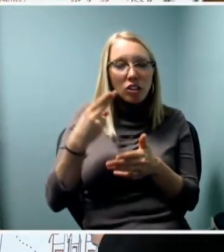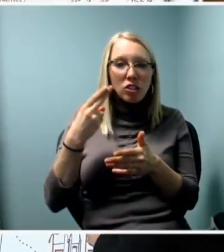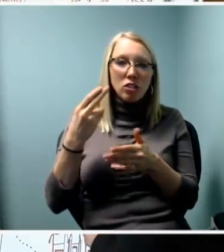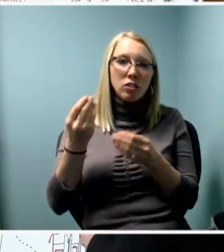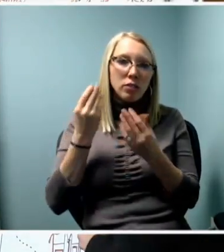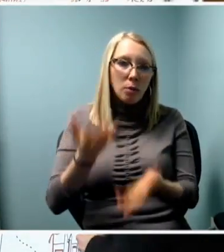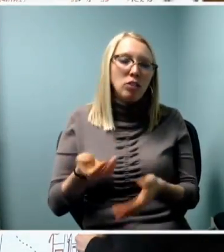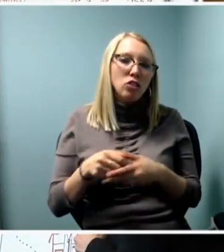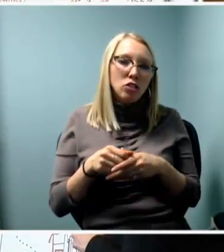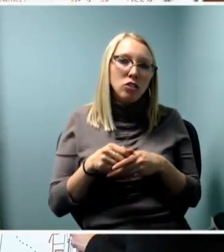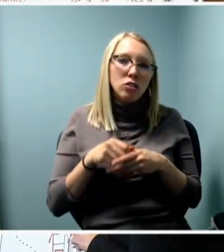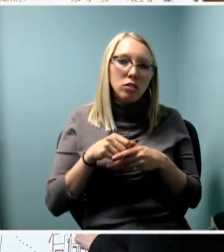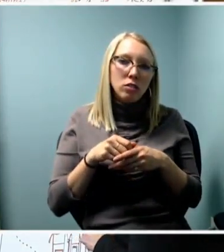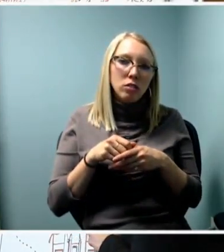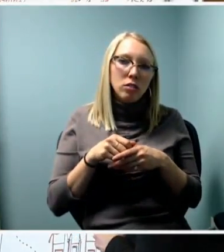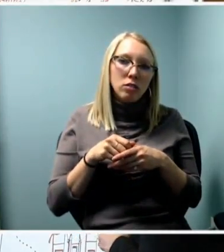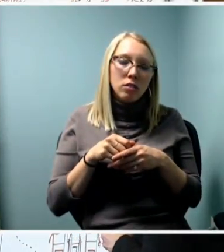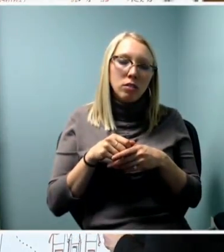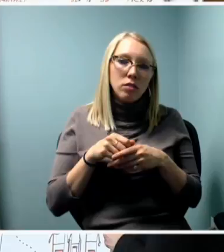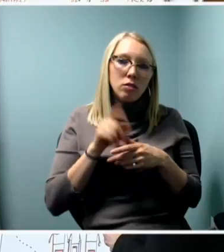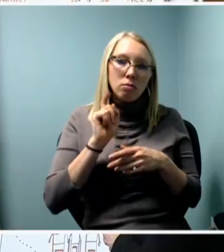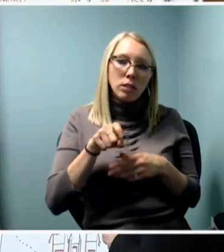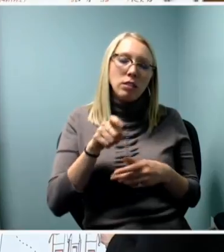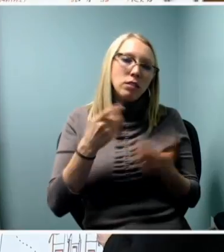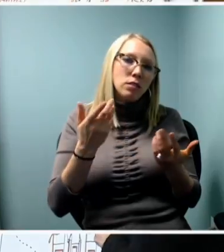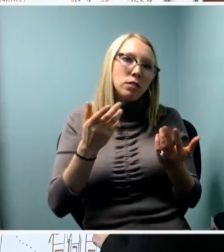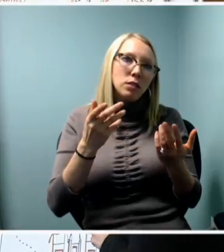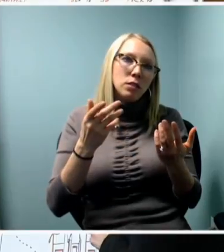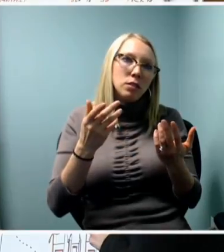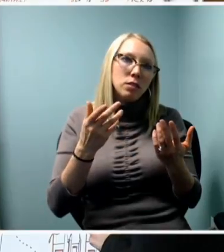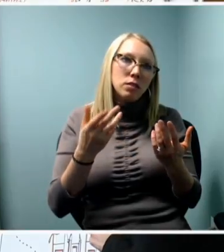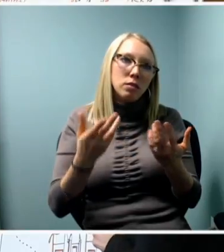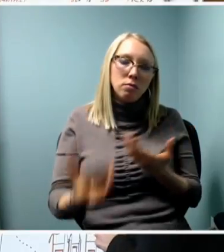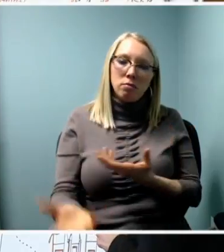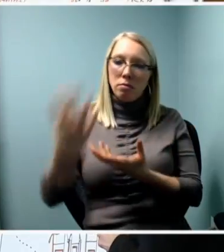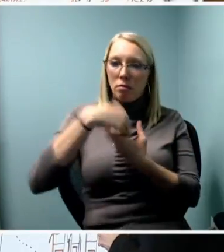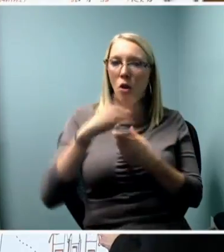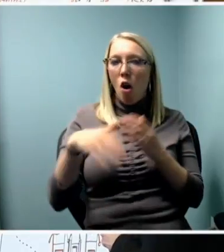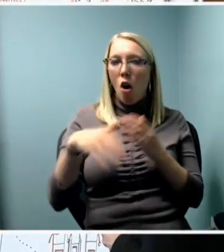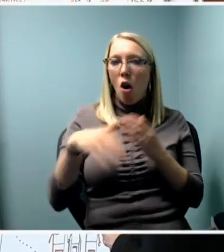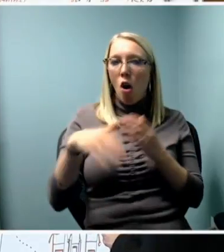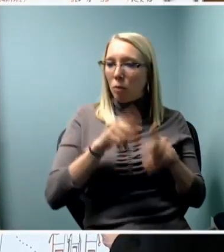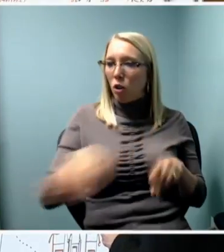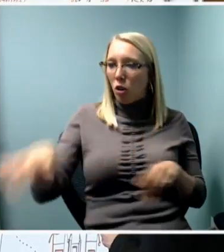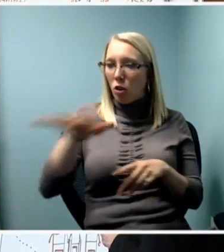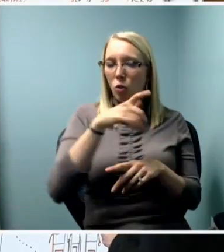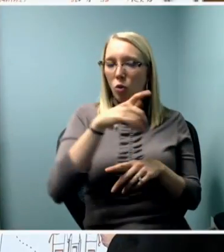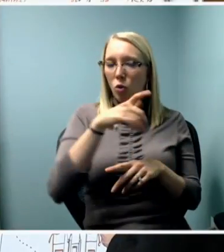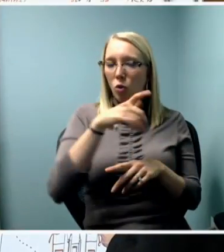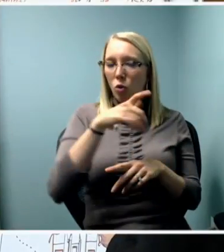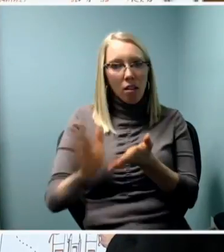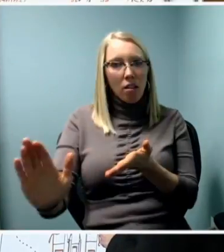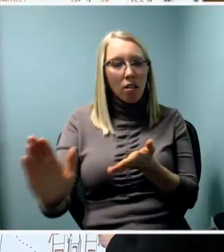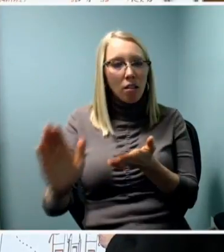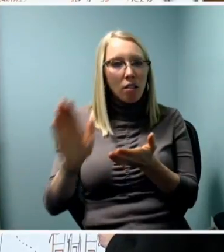So that really embraces all people who feel that they're on the margins and our ability to work and embrace them.